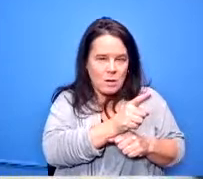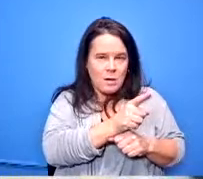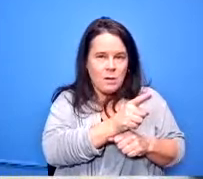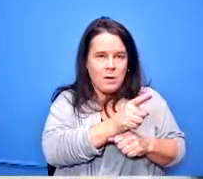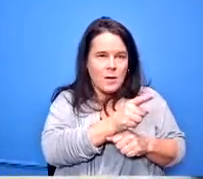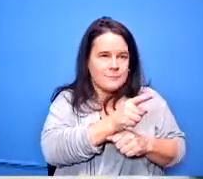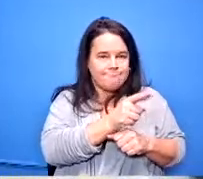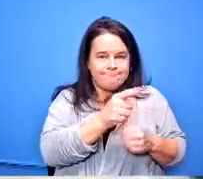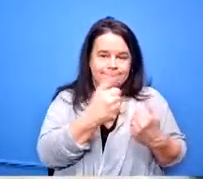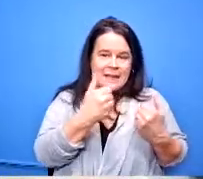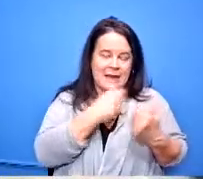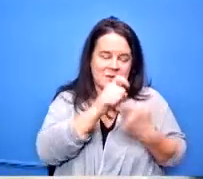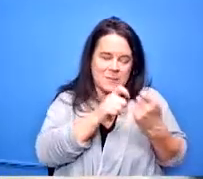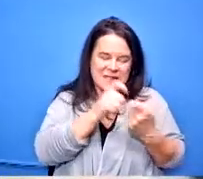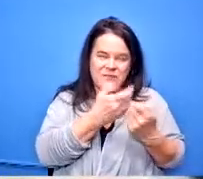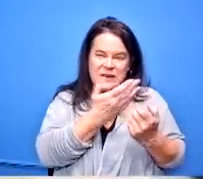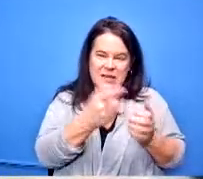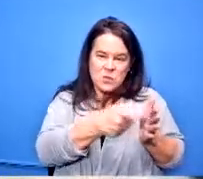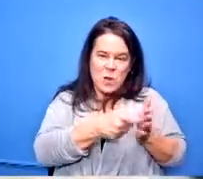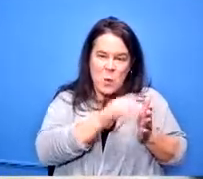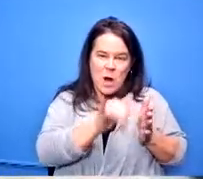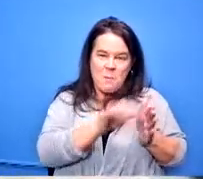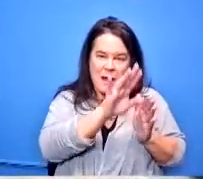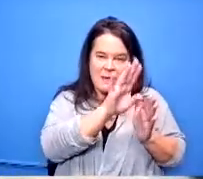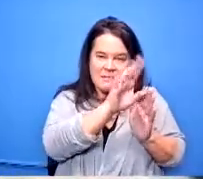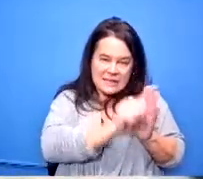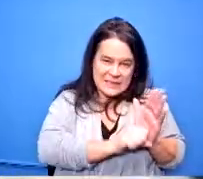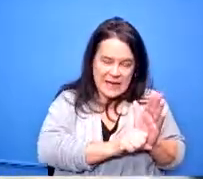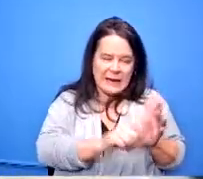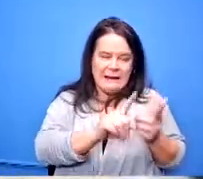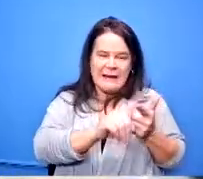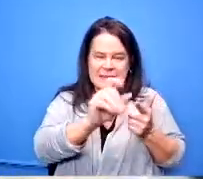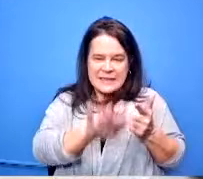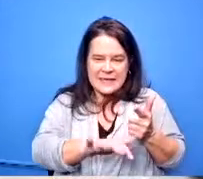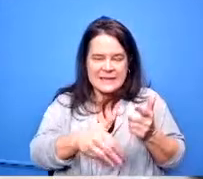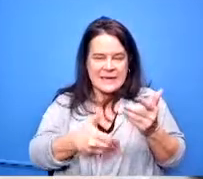that are in there that are you know that are legitimate and valid uh they would work with